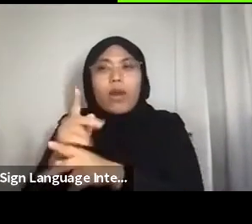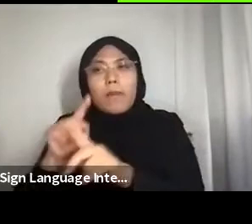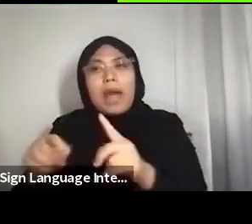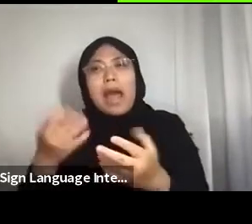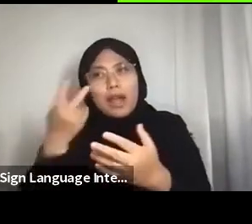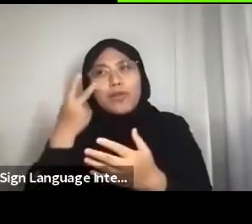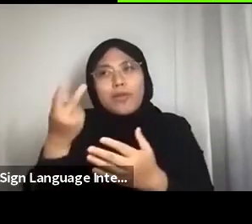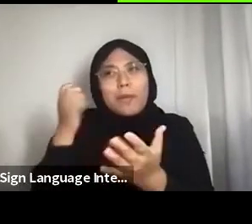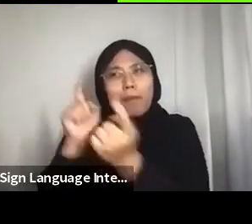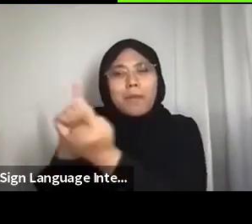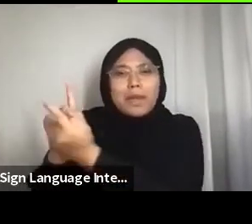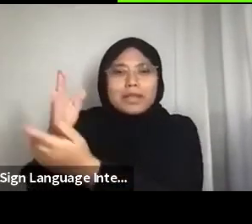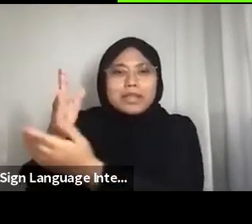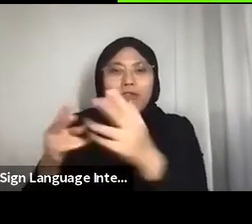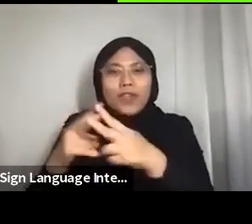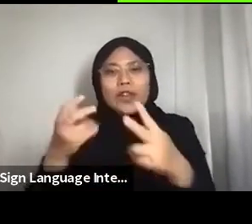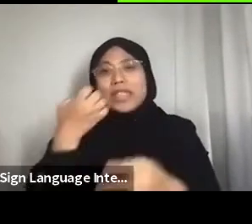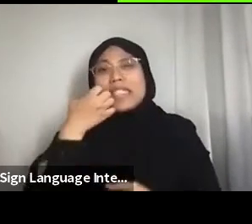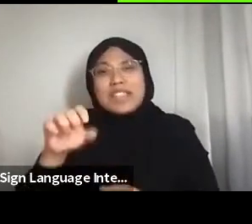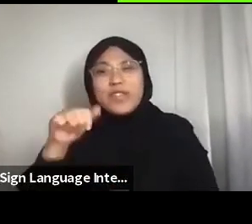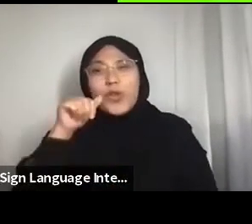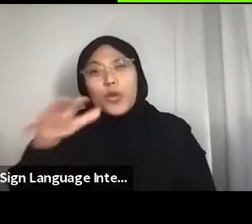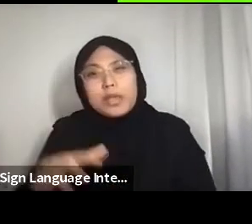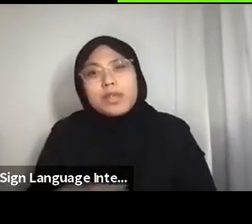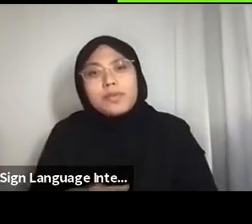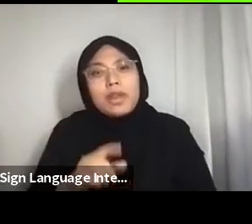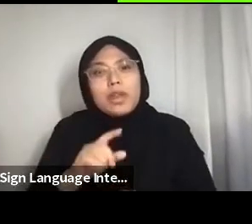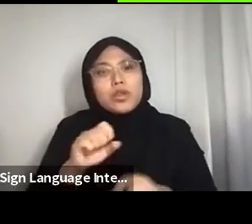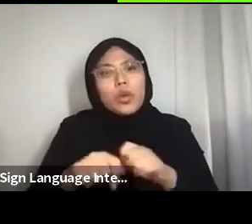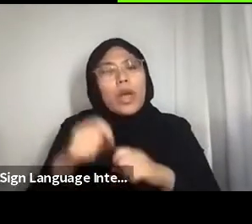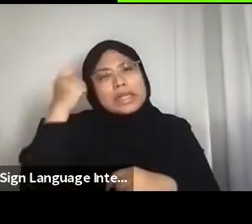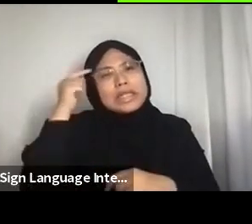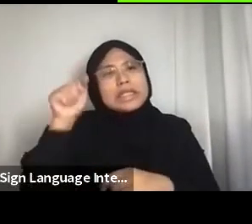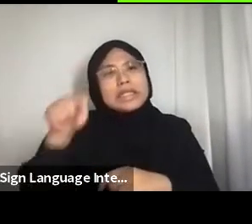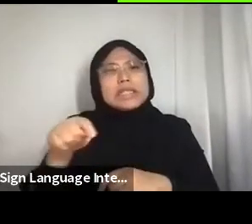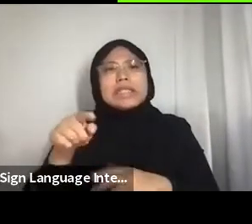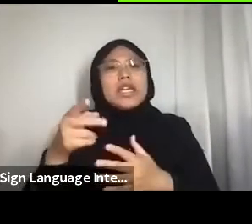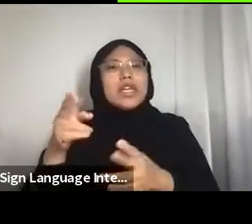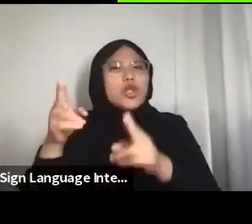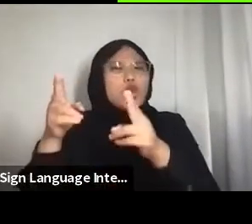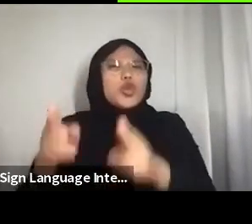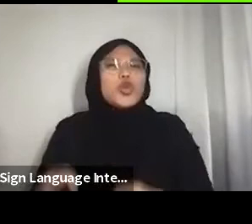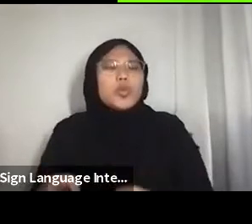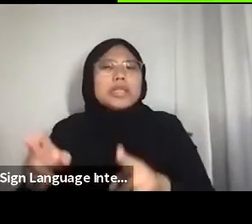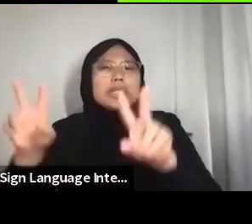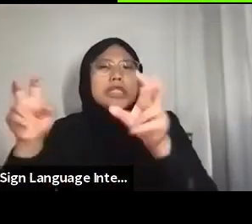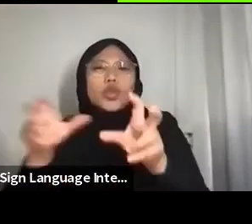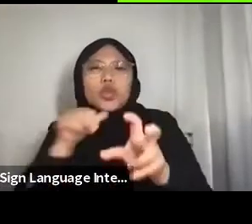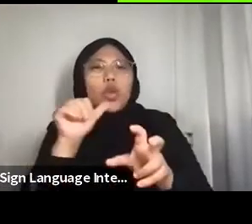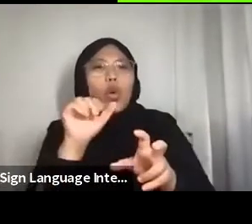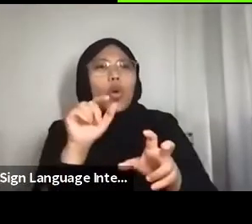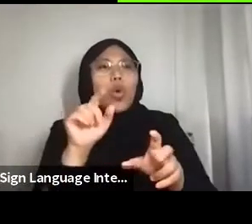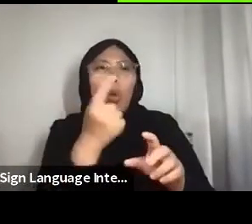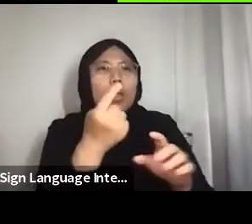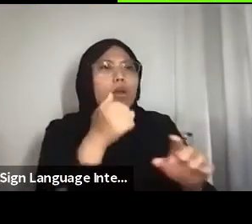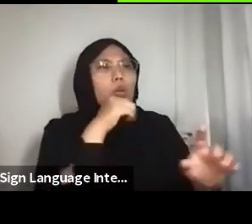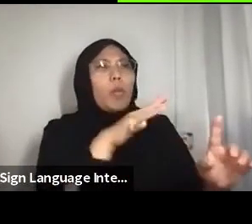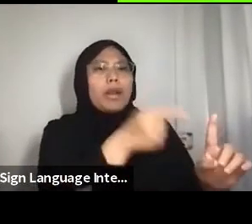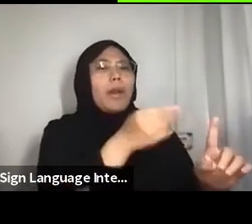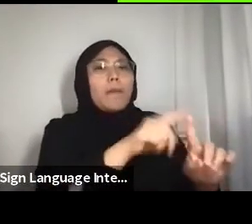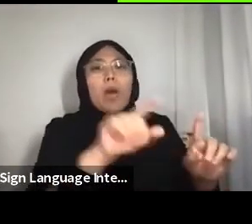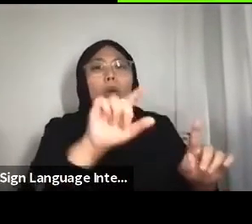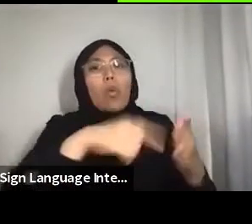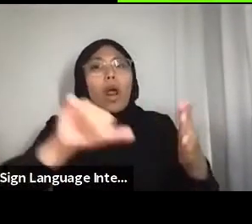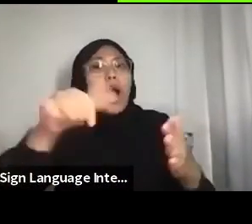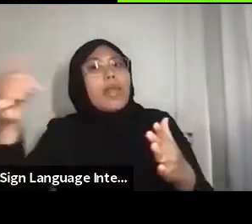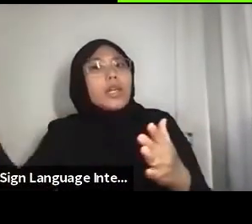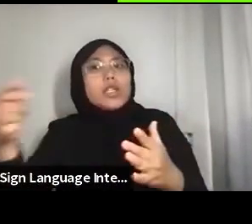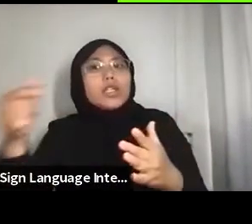So I think this is a human issue, not necessarily a gender based issue. Because then what about all the other genders that we have, where do they fall?